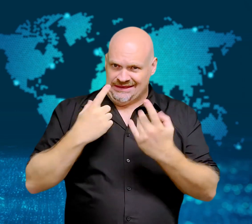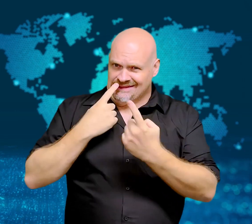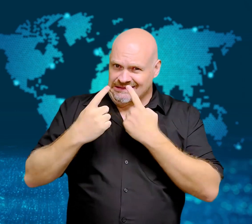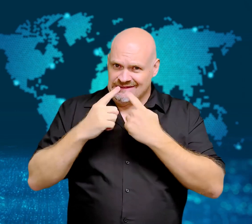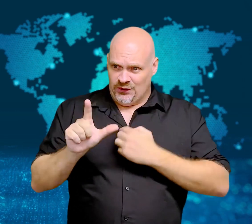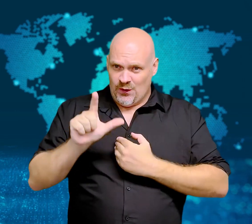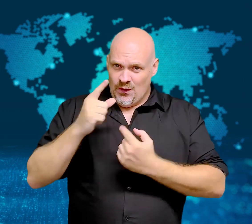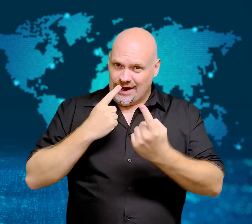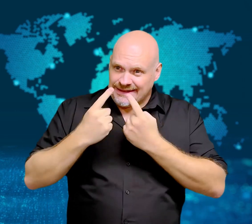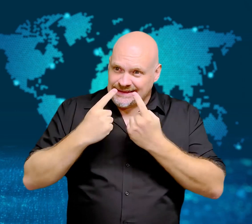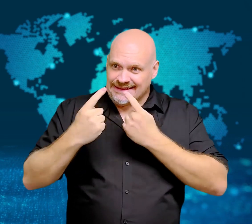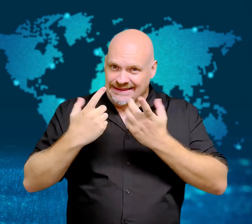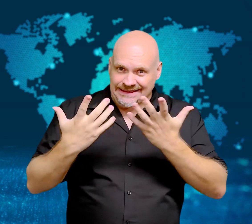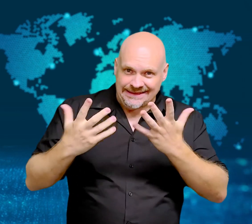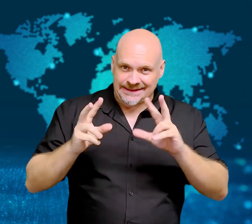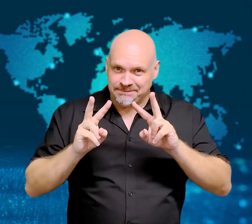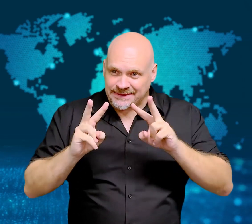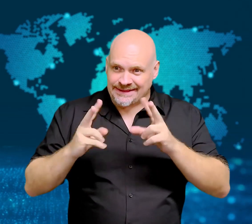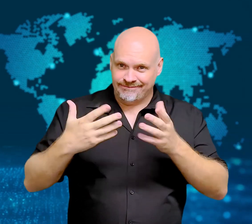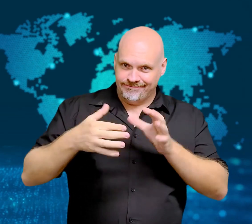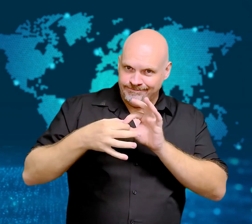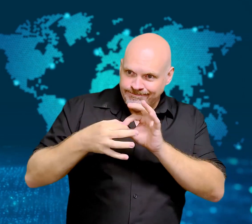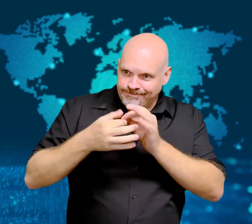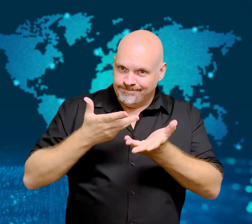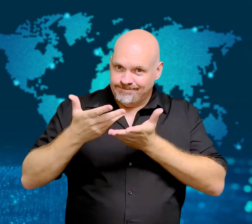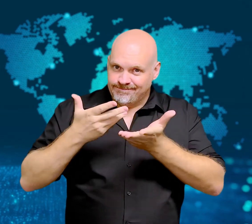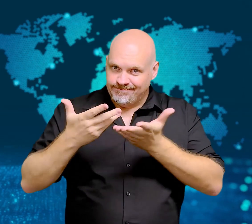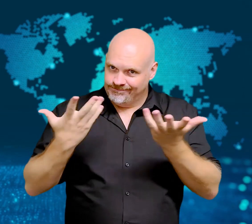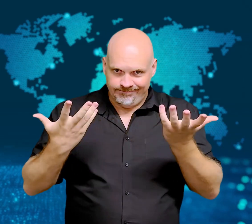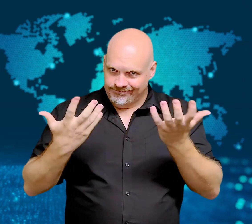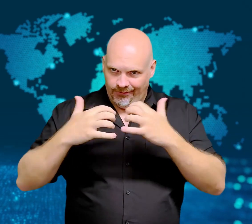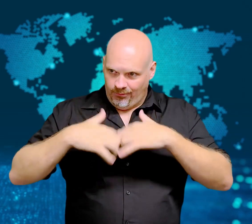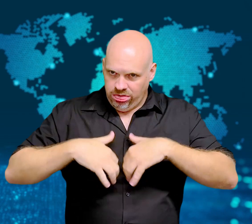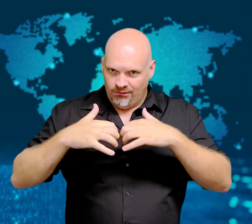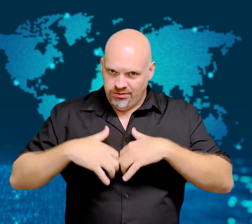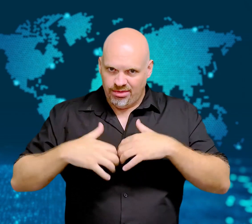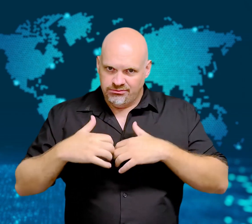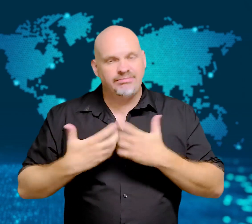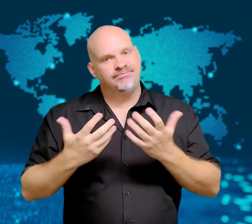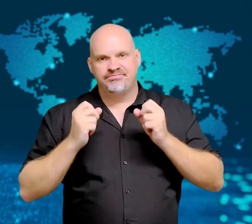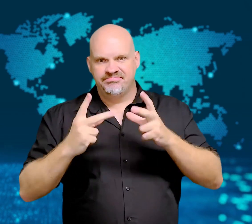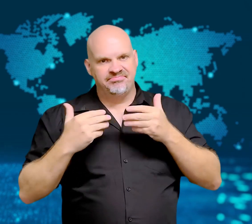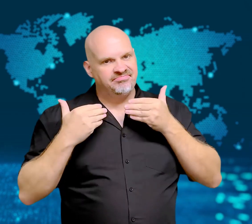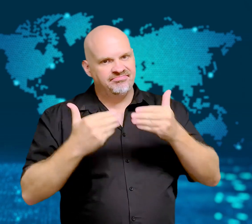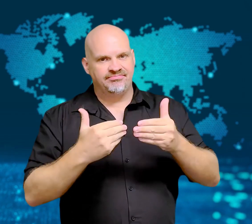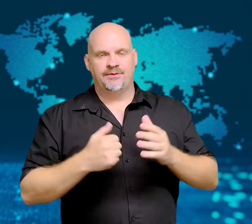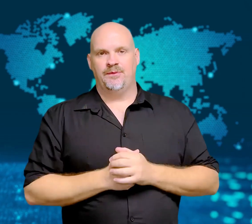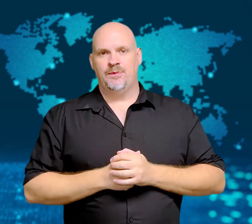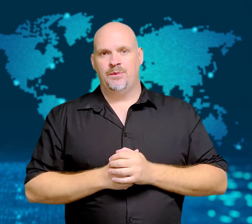after failed diplomacy efforts with North Korea.